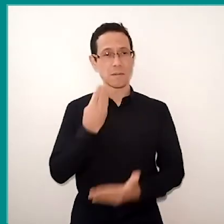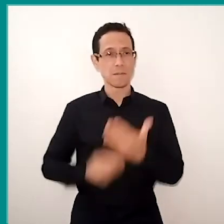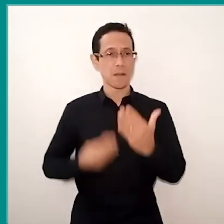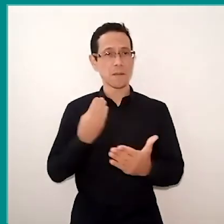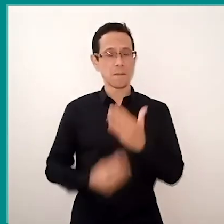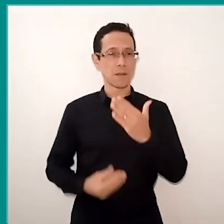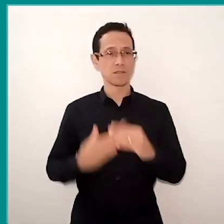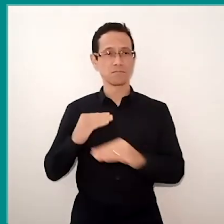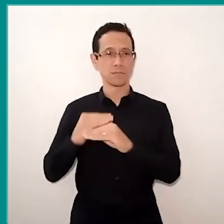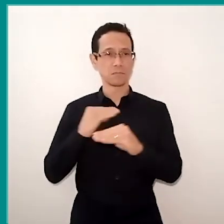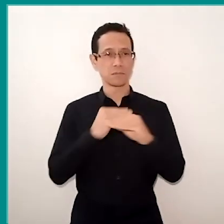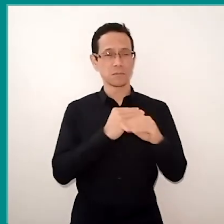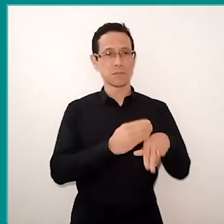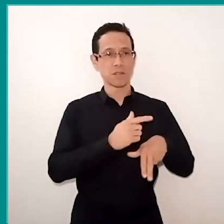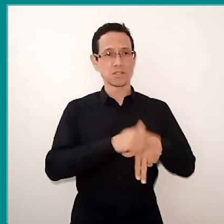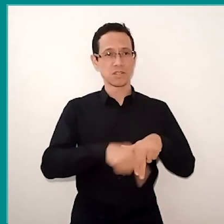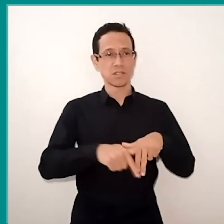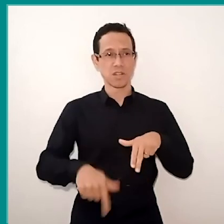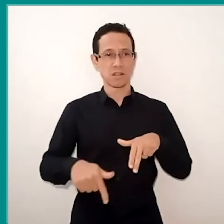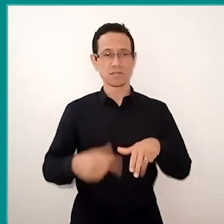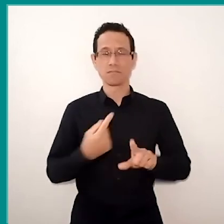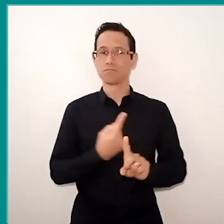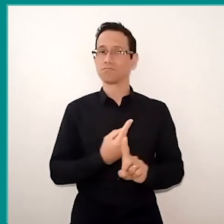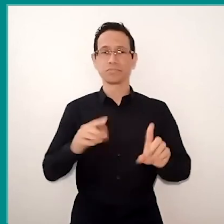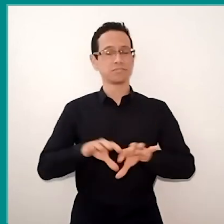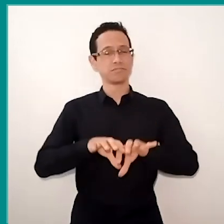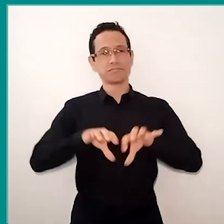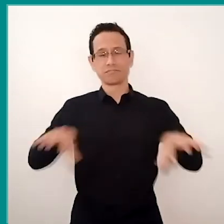deepening the abyss between the rich countries and poor countries."